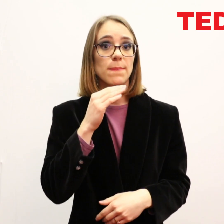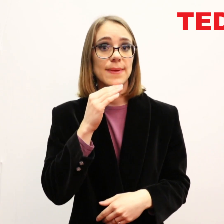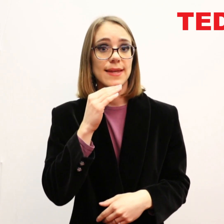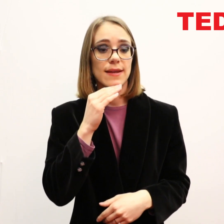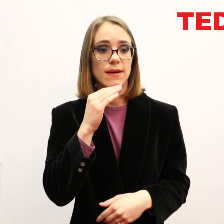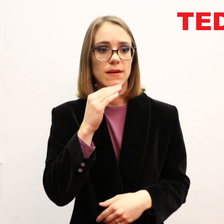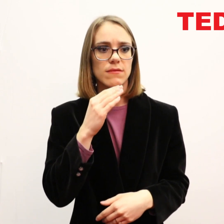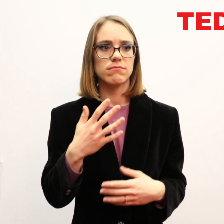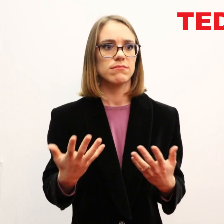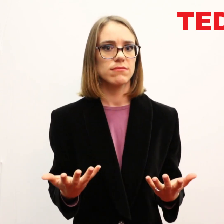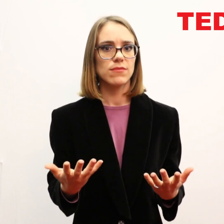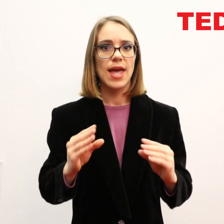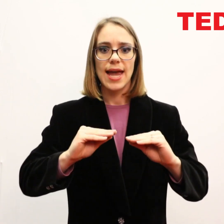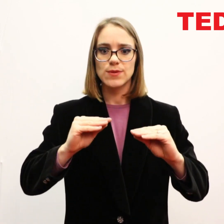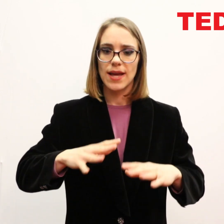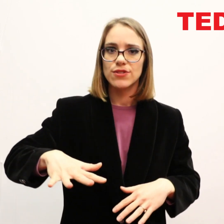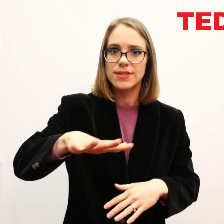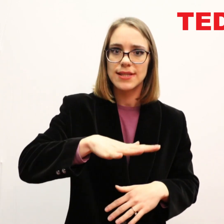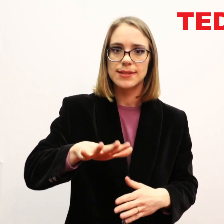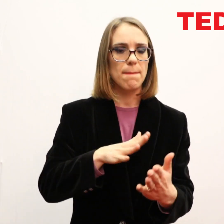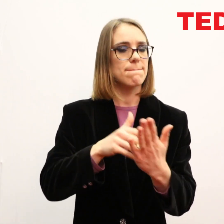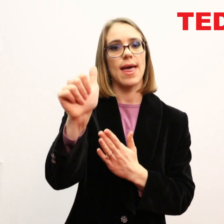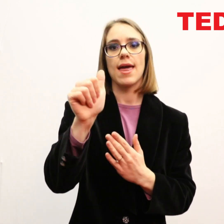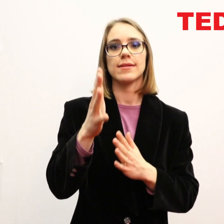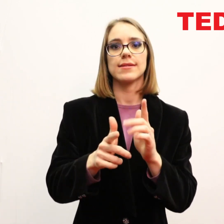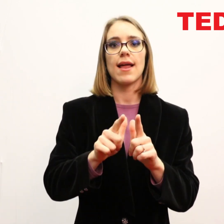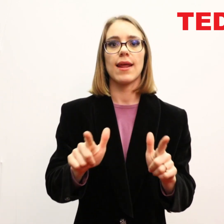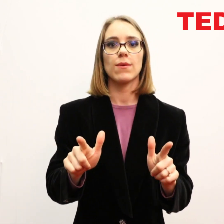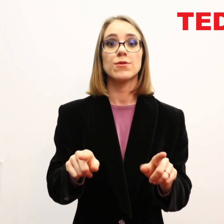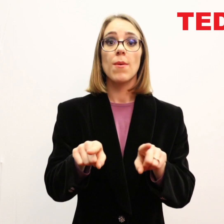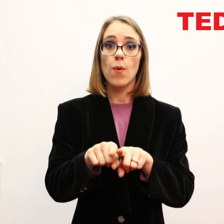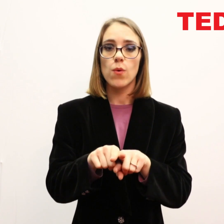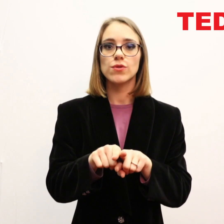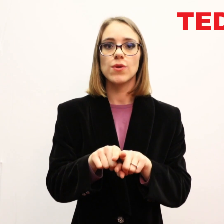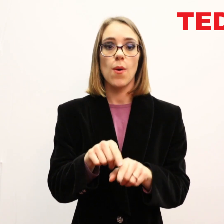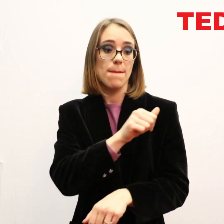So this myth meant that in education settings, sign language was banned,